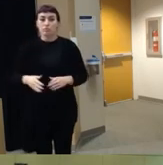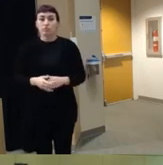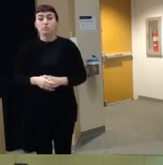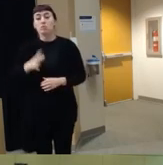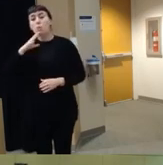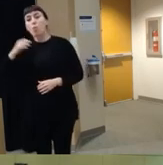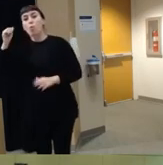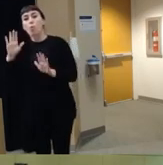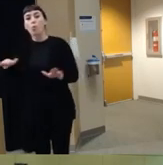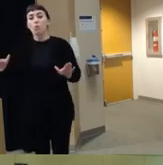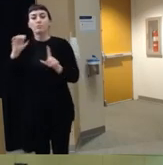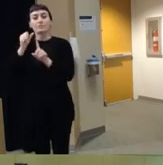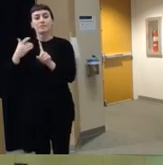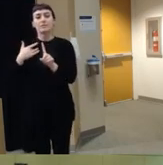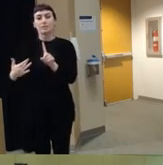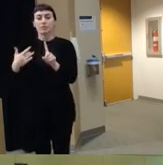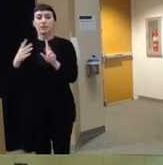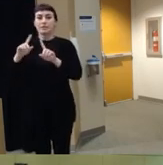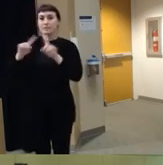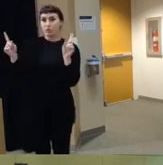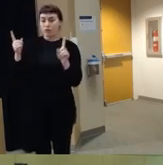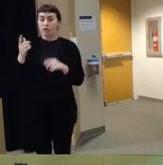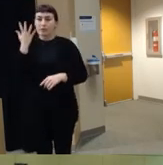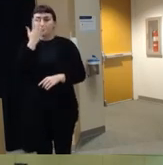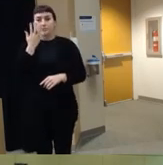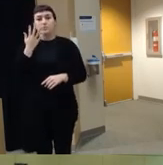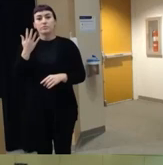children the scenario is often a little bit different um the thing that we read time and